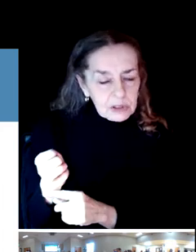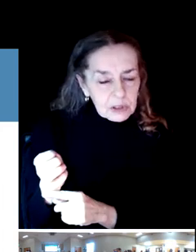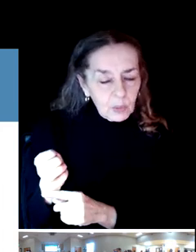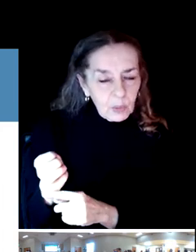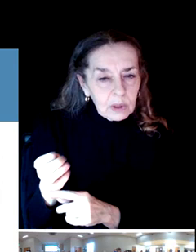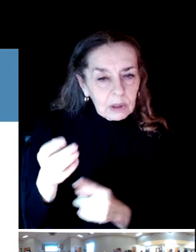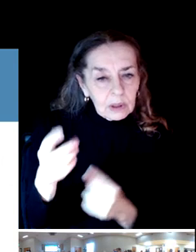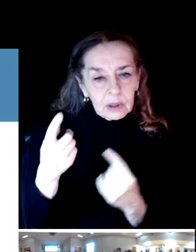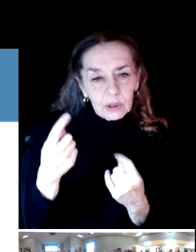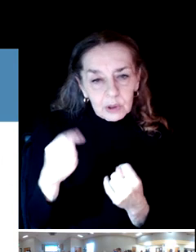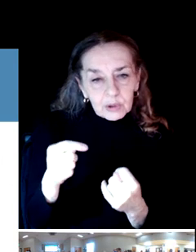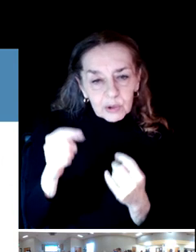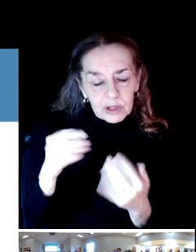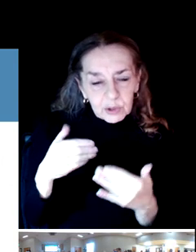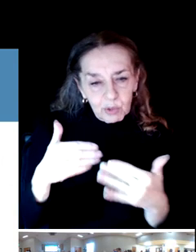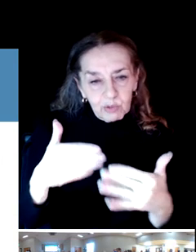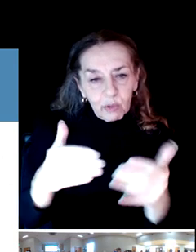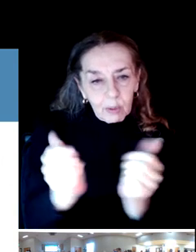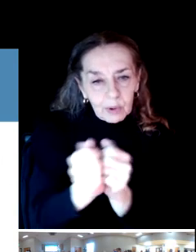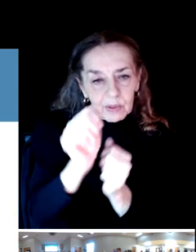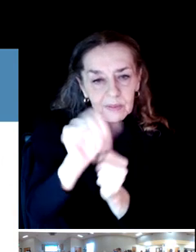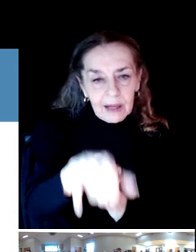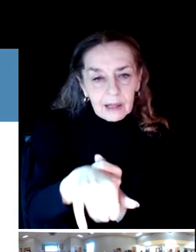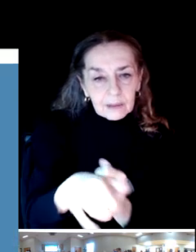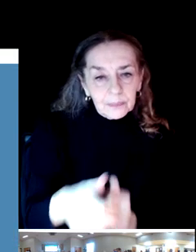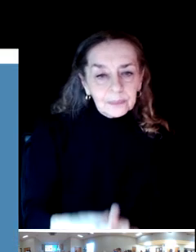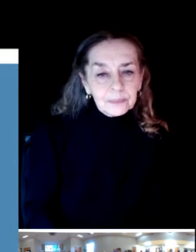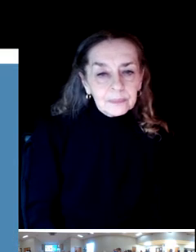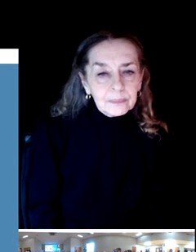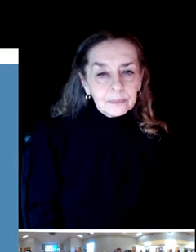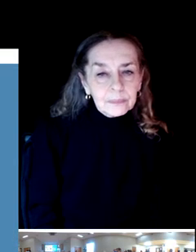engagement process tells us.